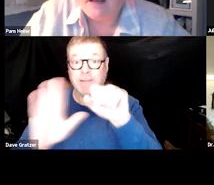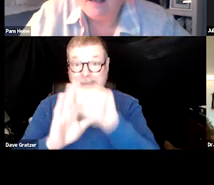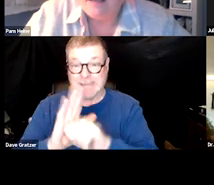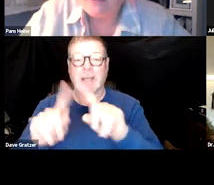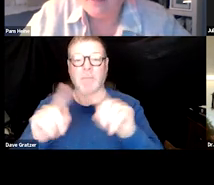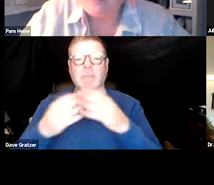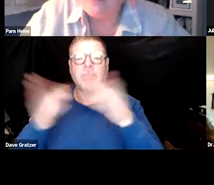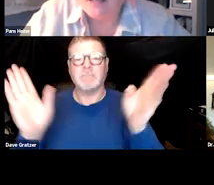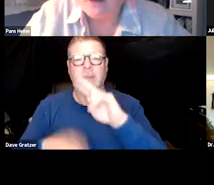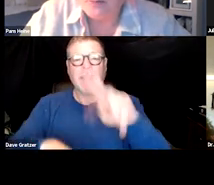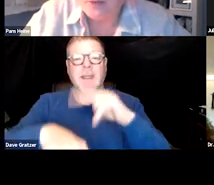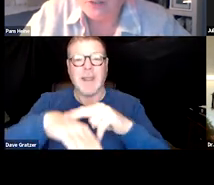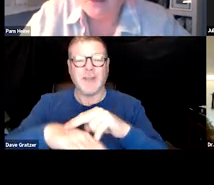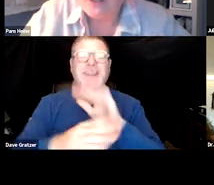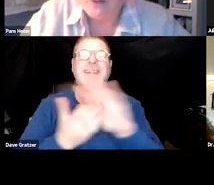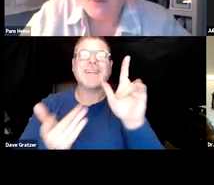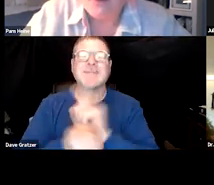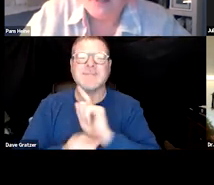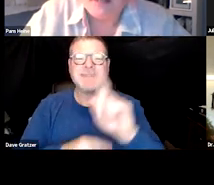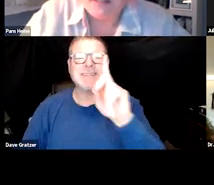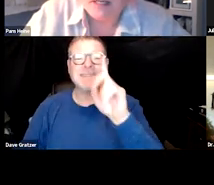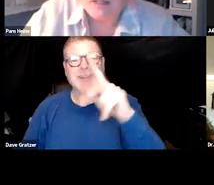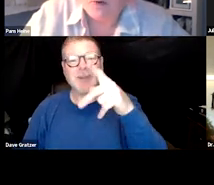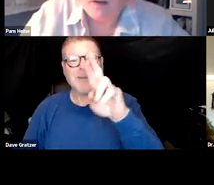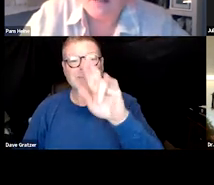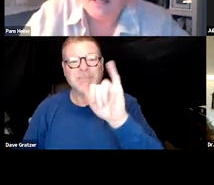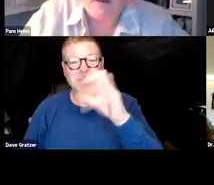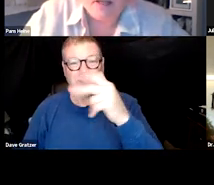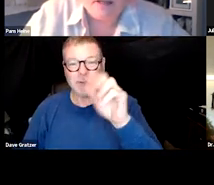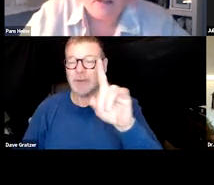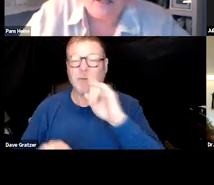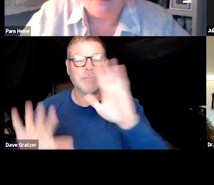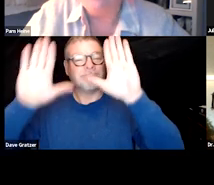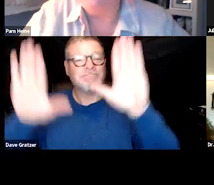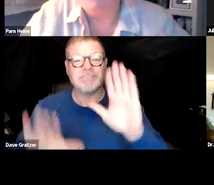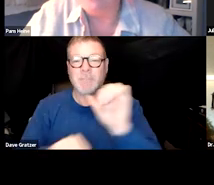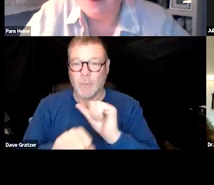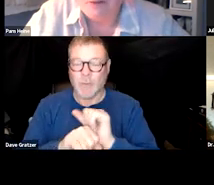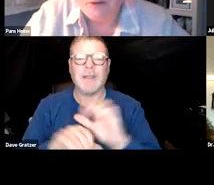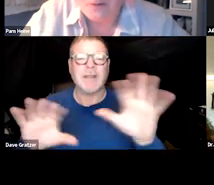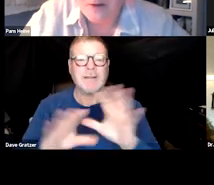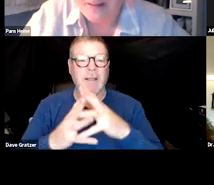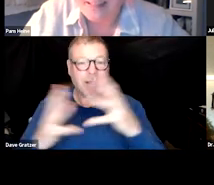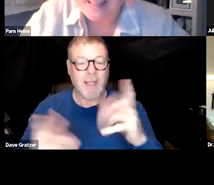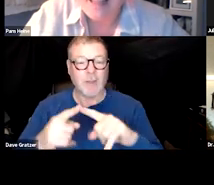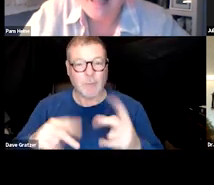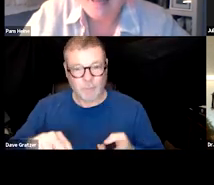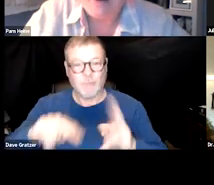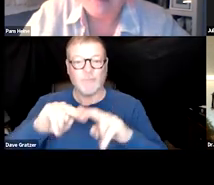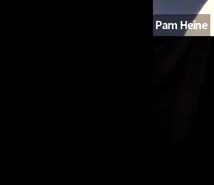and it's great to meet Dr. Pritchard too who does outstanding work in this area and he did a lot to raise all of our awareness here.